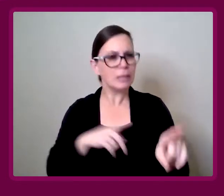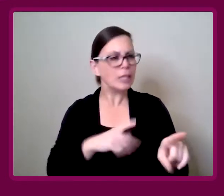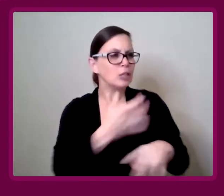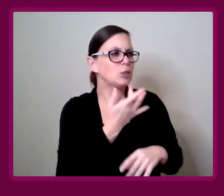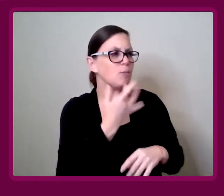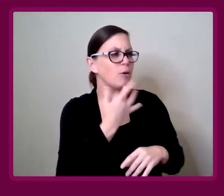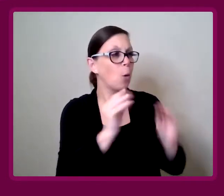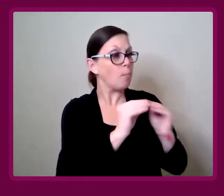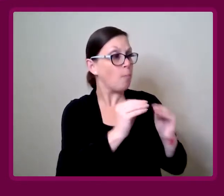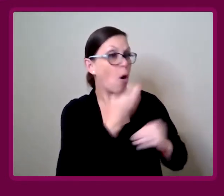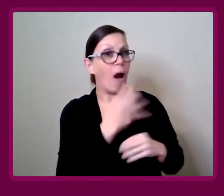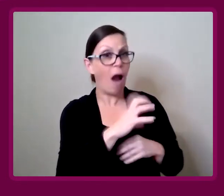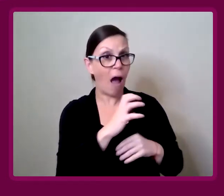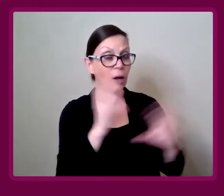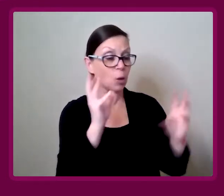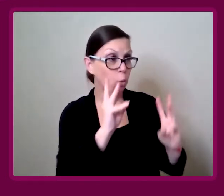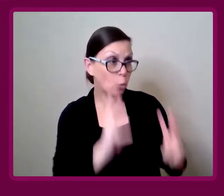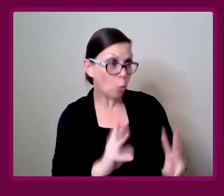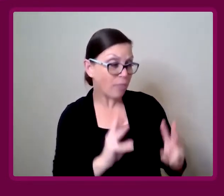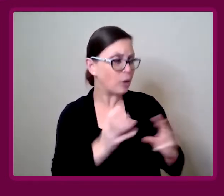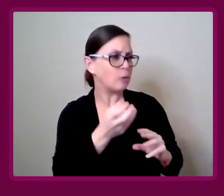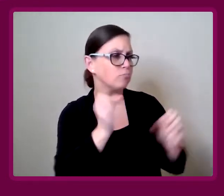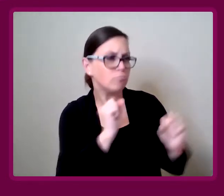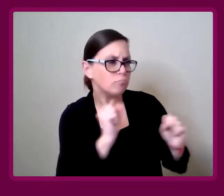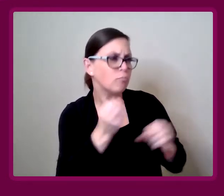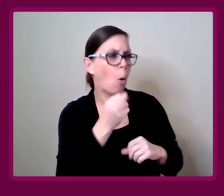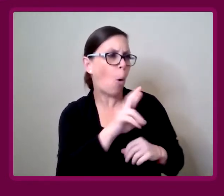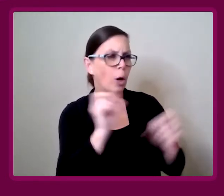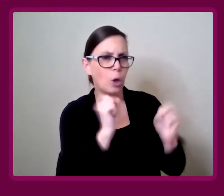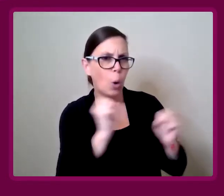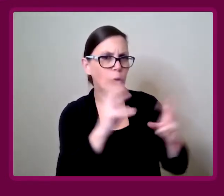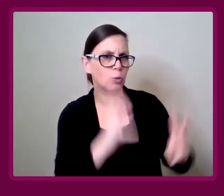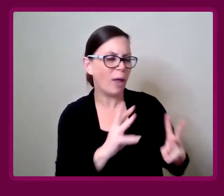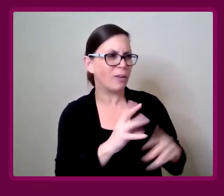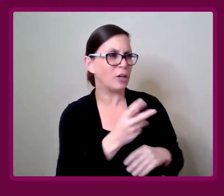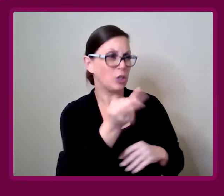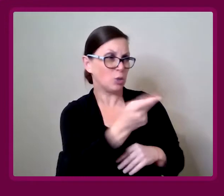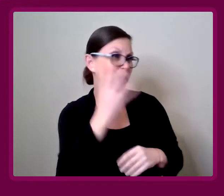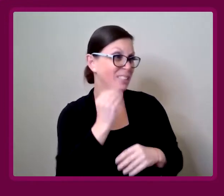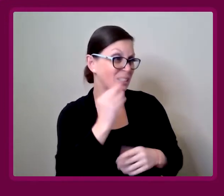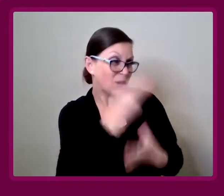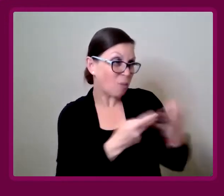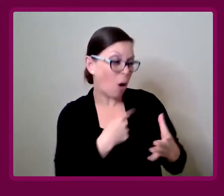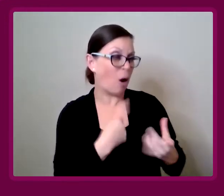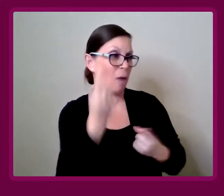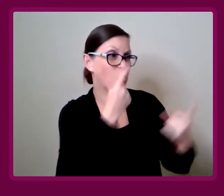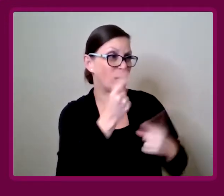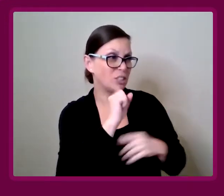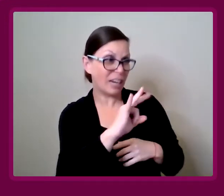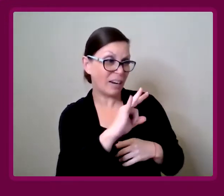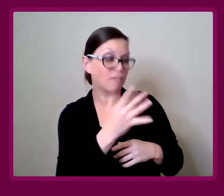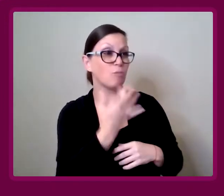Do you prefer hotter weather, or cold weather? Because you guys kind of get both, so I'm curious to hear.